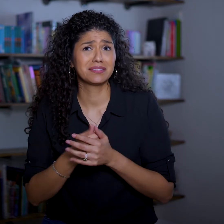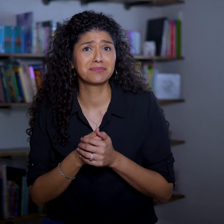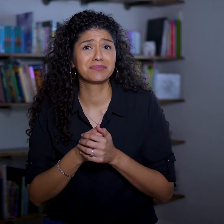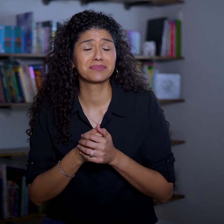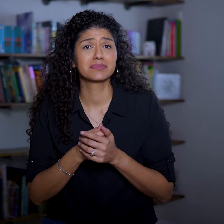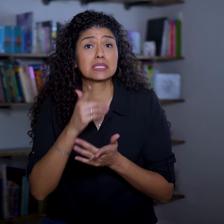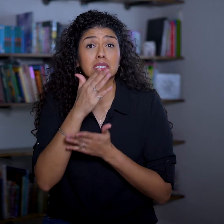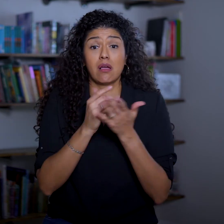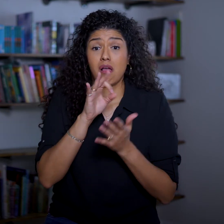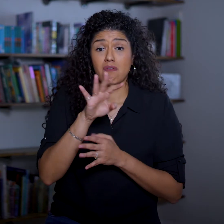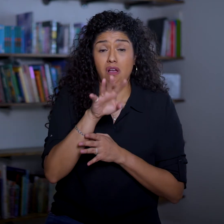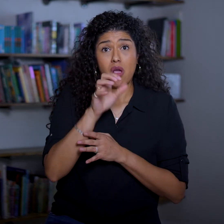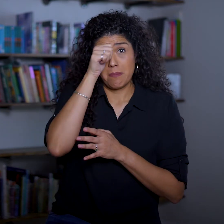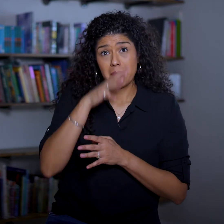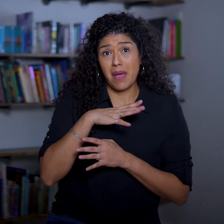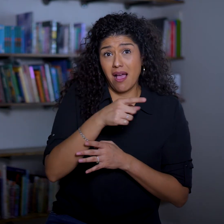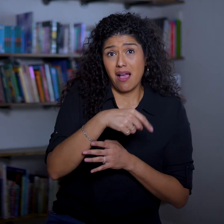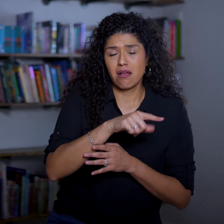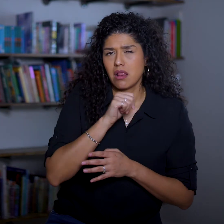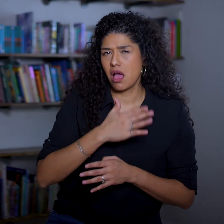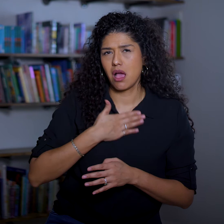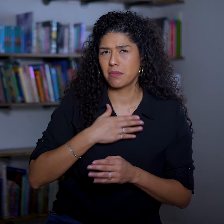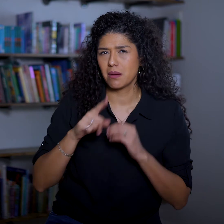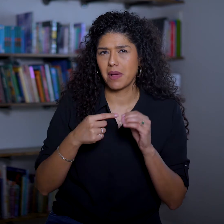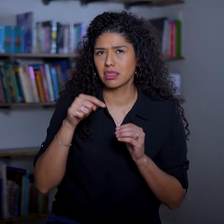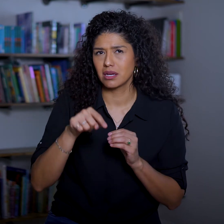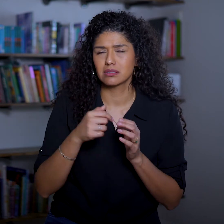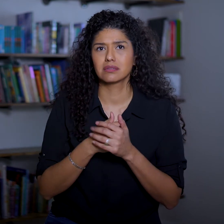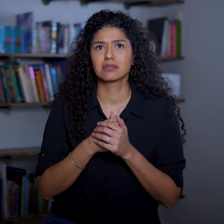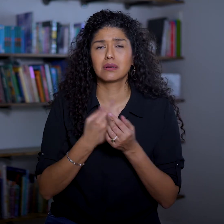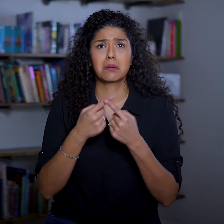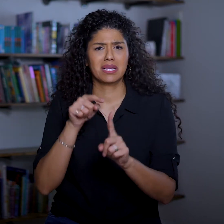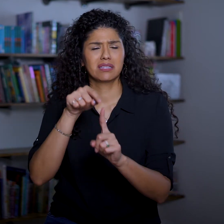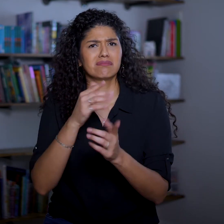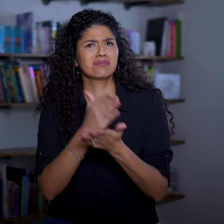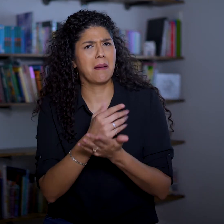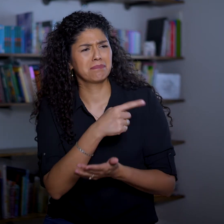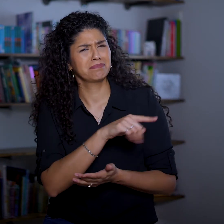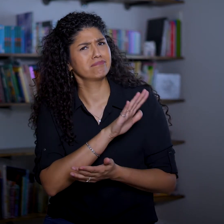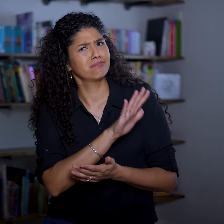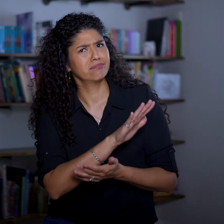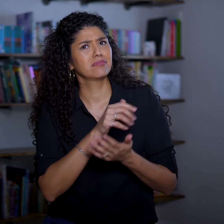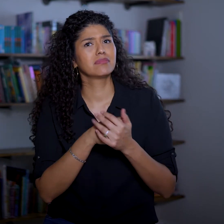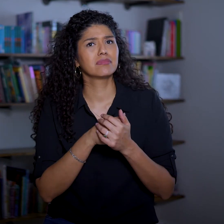Some of the 400 aren’t happy about this, but David shuts them down.